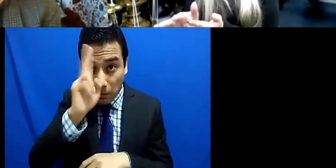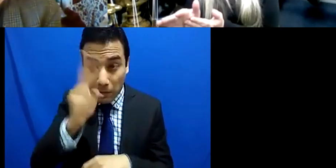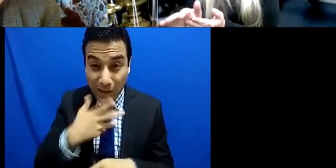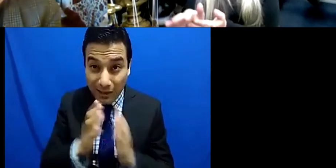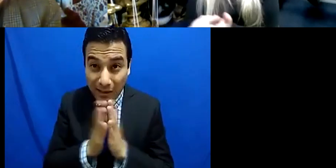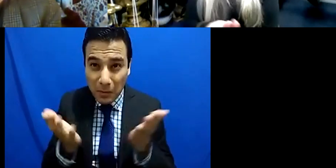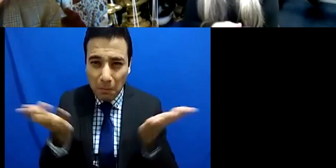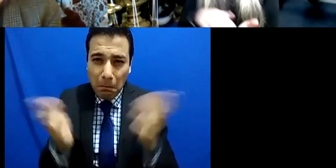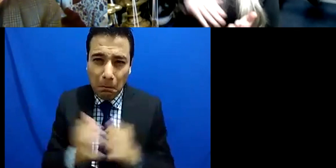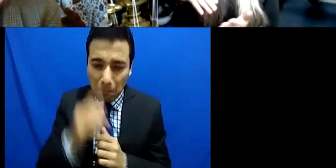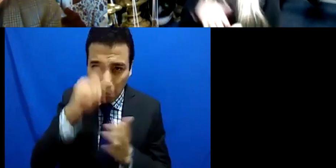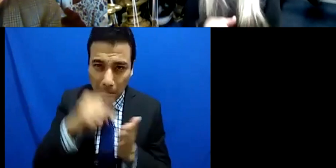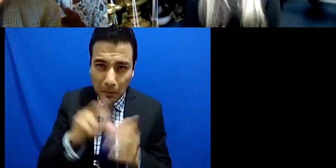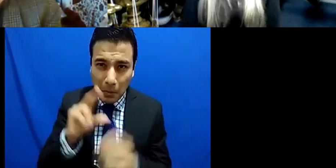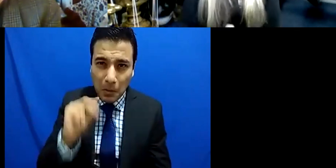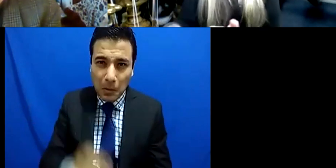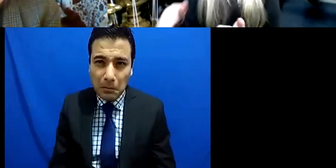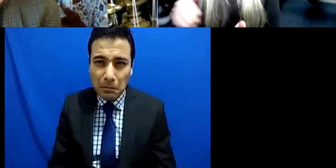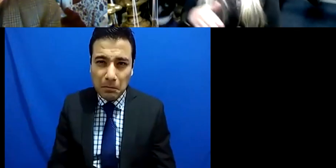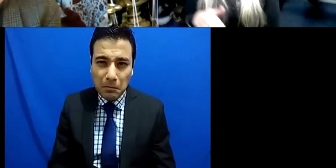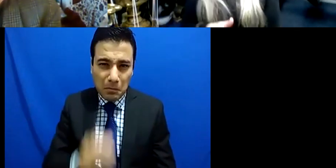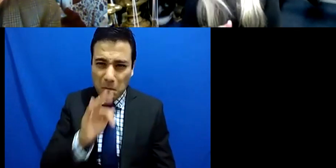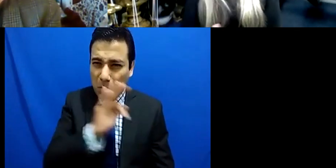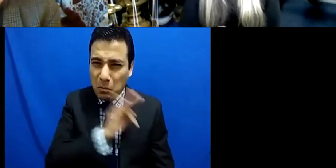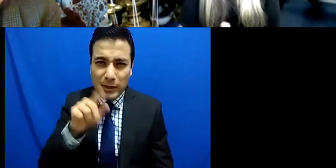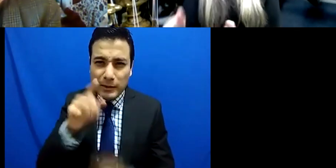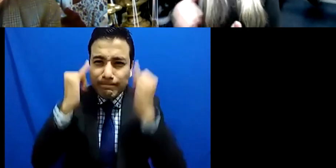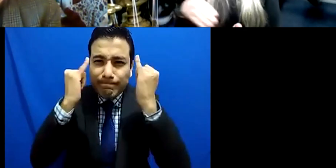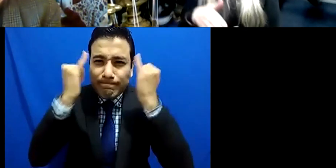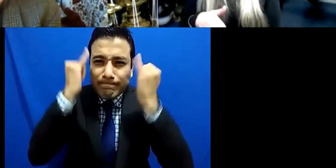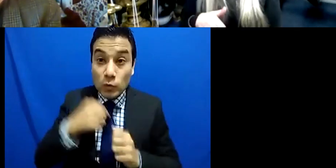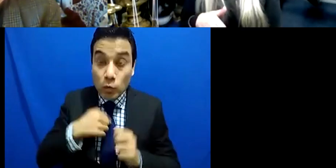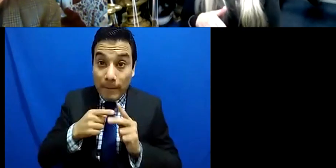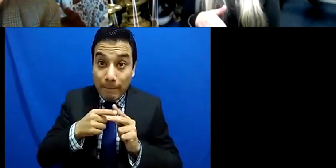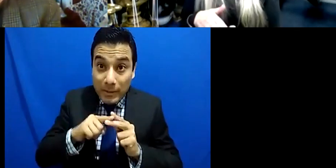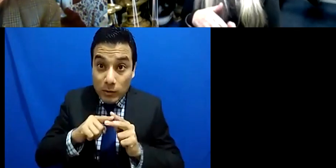and once you start actually, practicing that it's almost like the art of practicing, you know